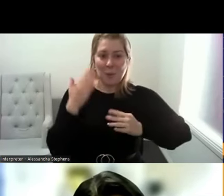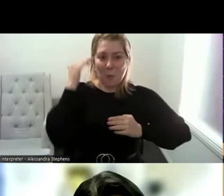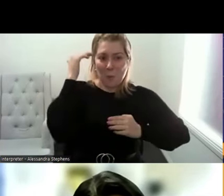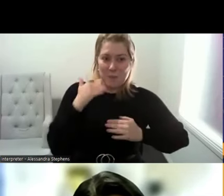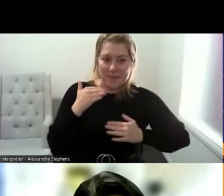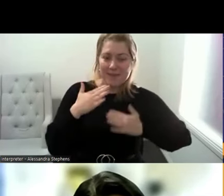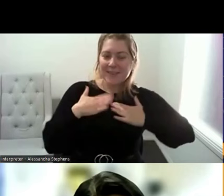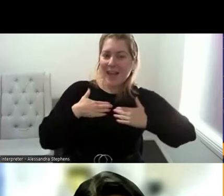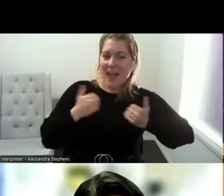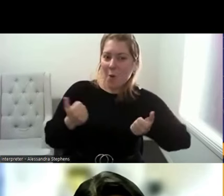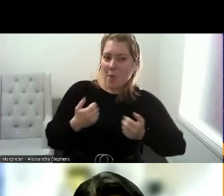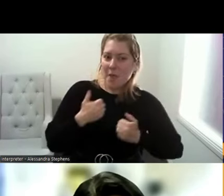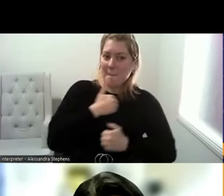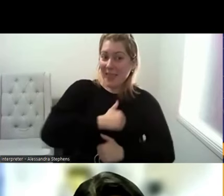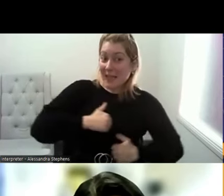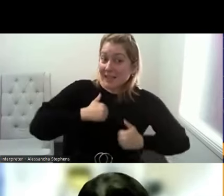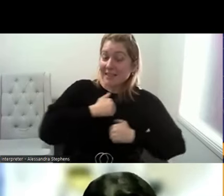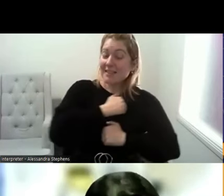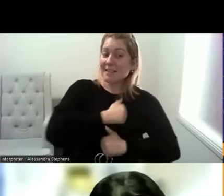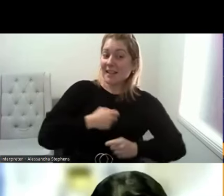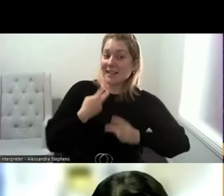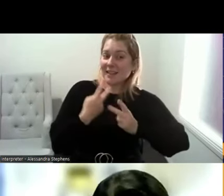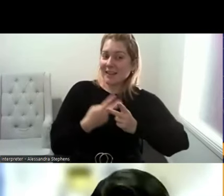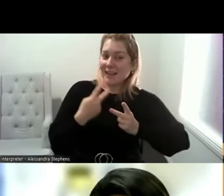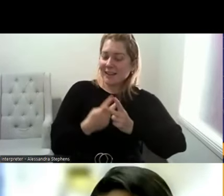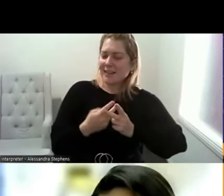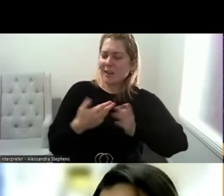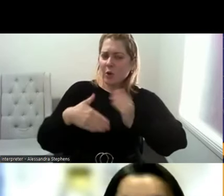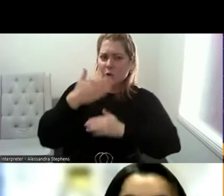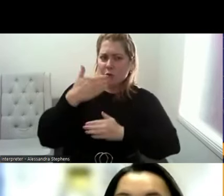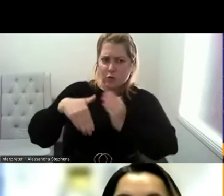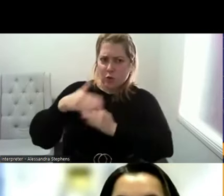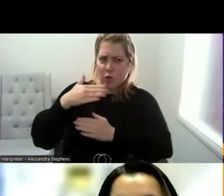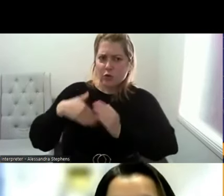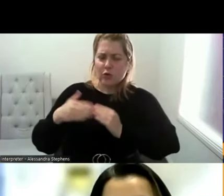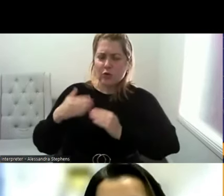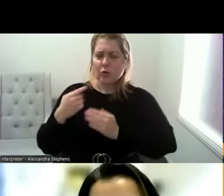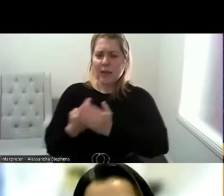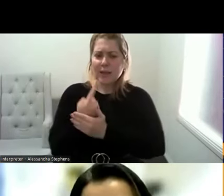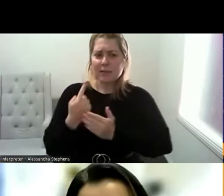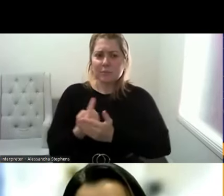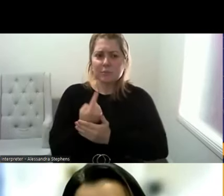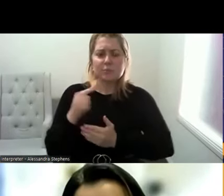It's a social, it's a social issue because I think if we understand the pleasure. I think